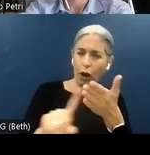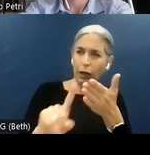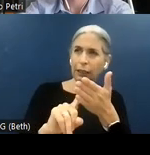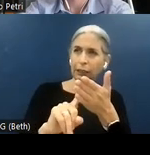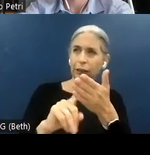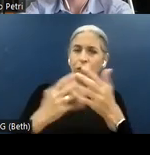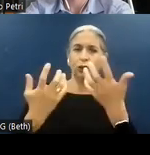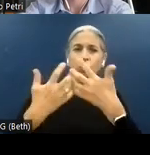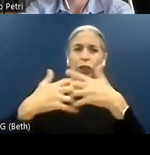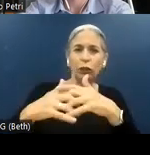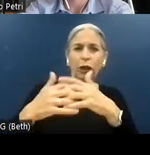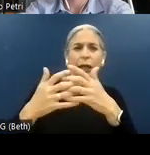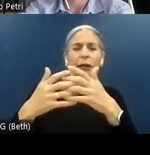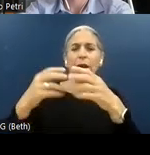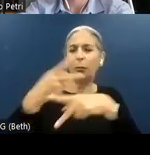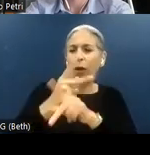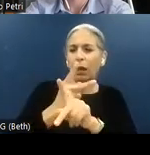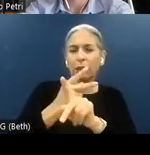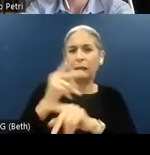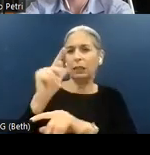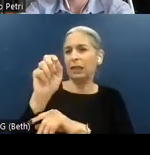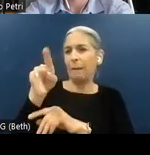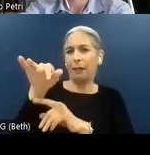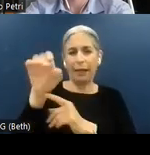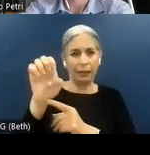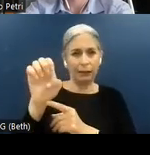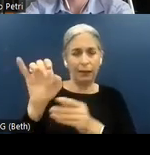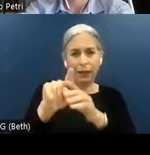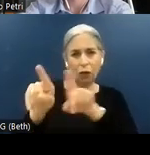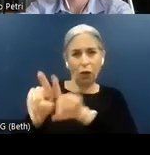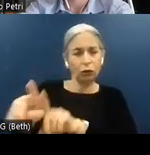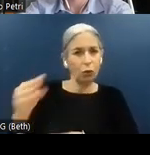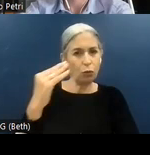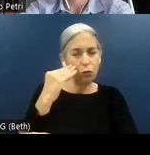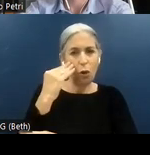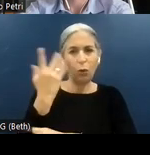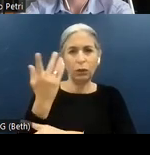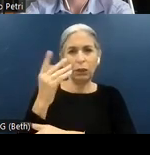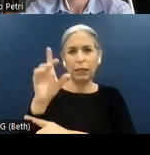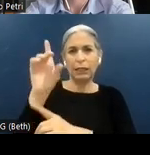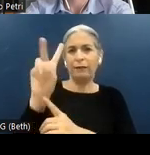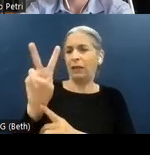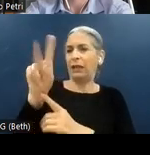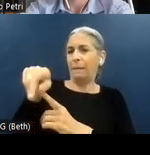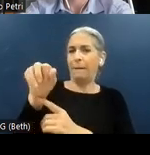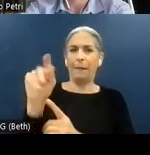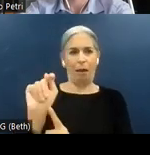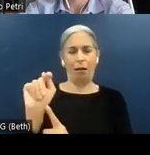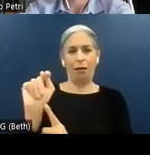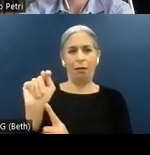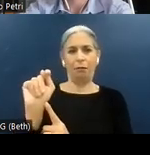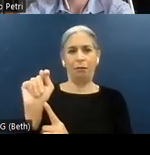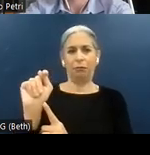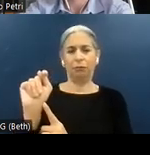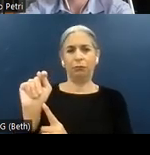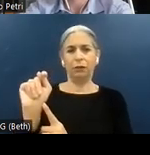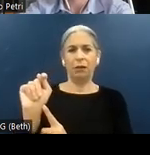product accessibility template, which is also known as VPAT? It is a common documentation